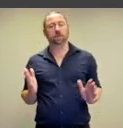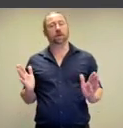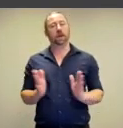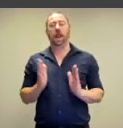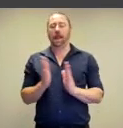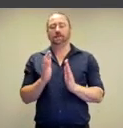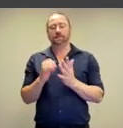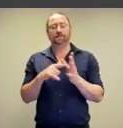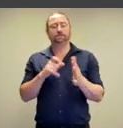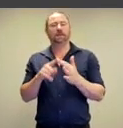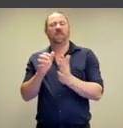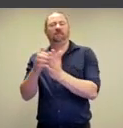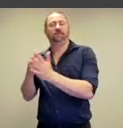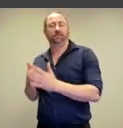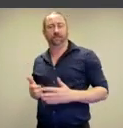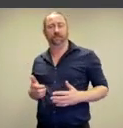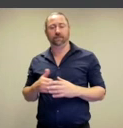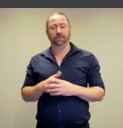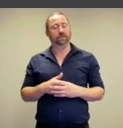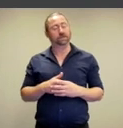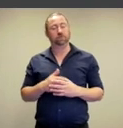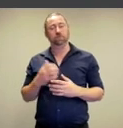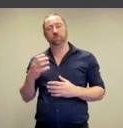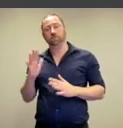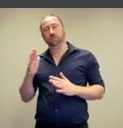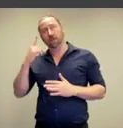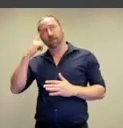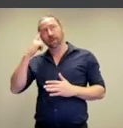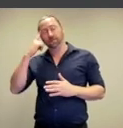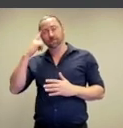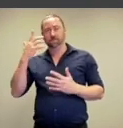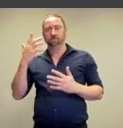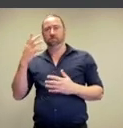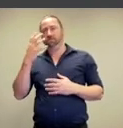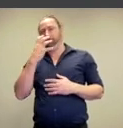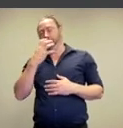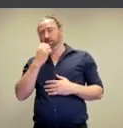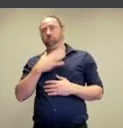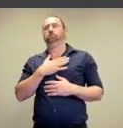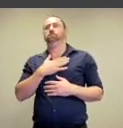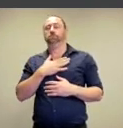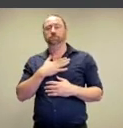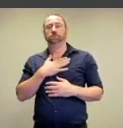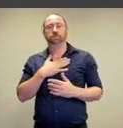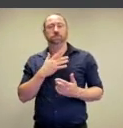and to take up less space, it's quite harrowing artwork, when we think of this